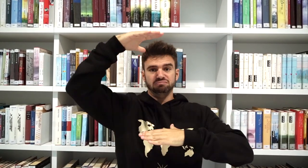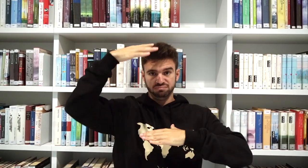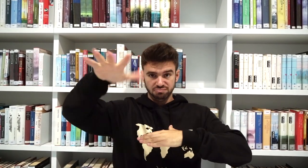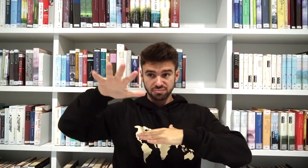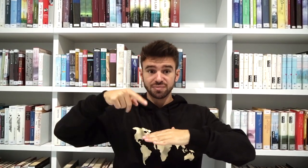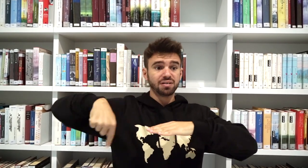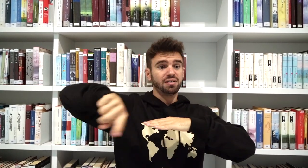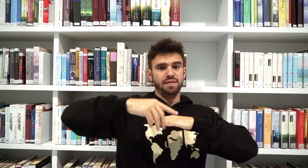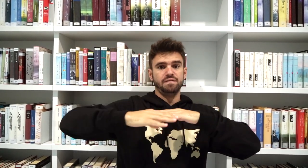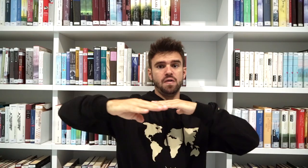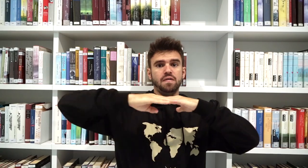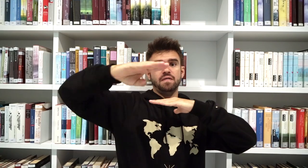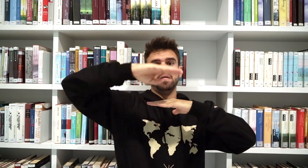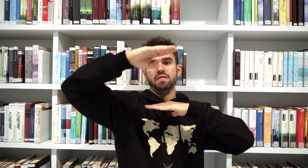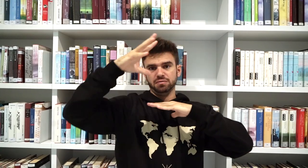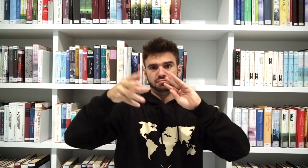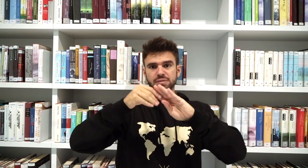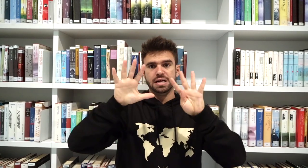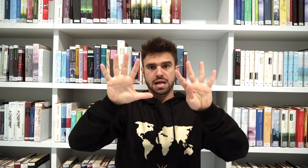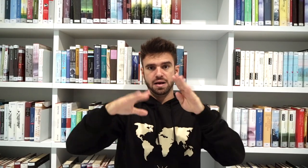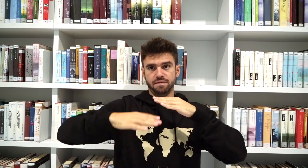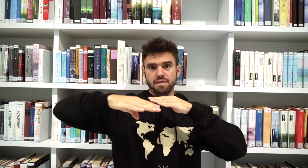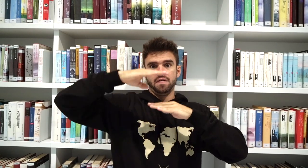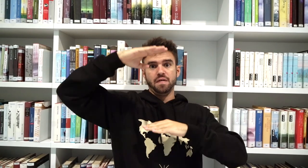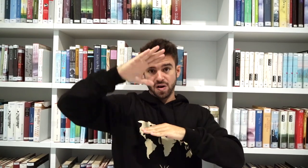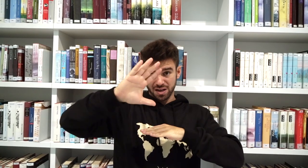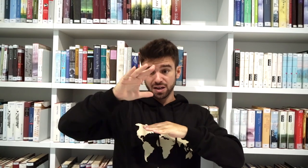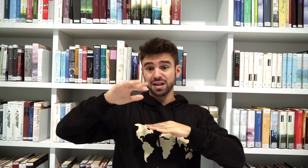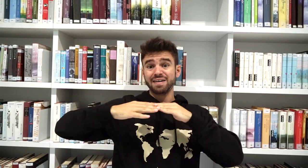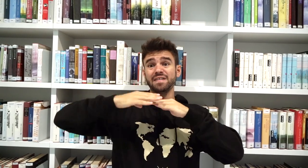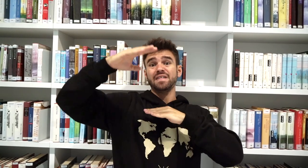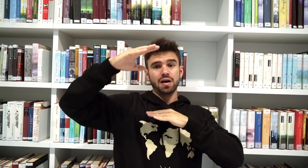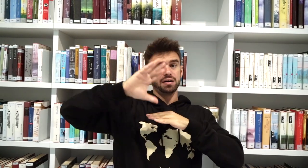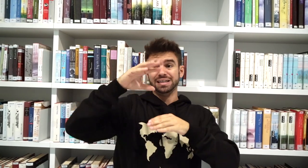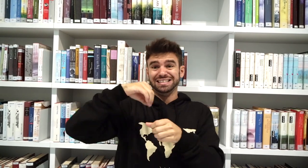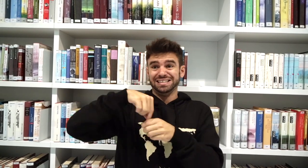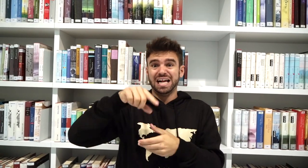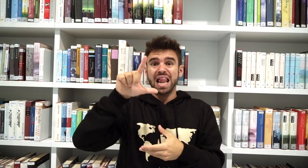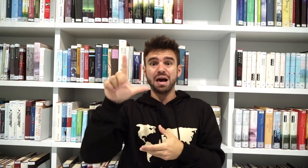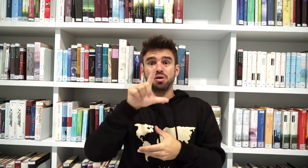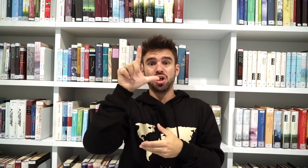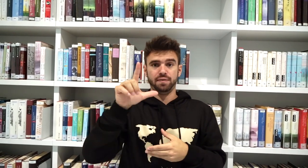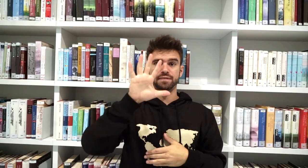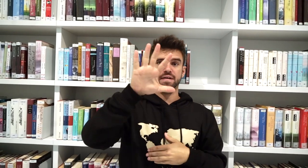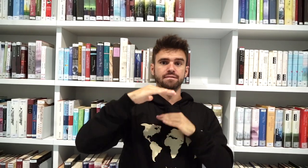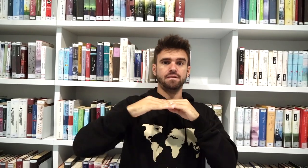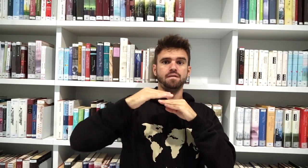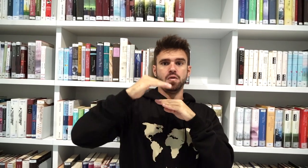It has nine floors. Inside the library, it has five floors.